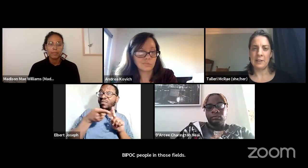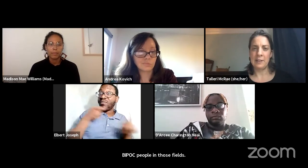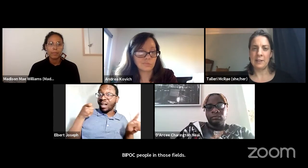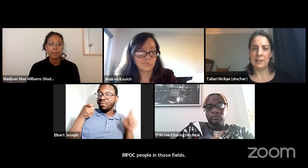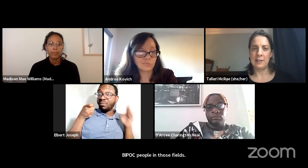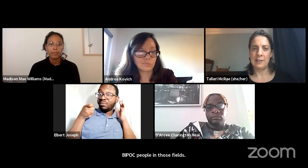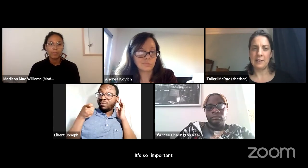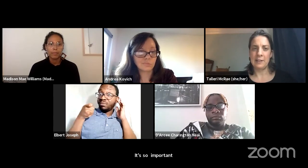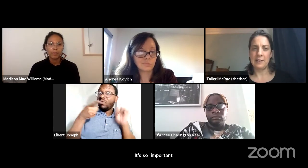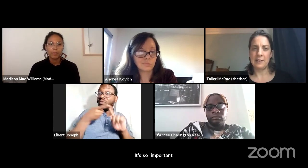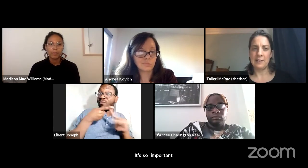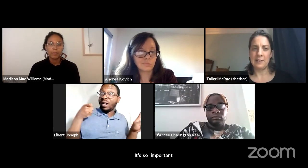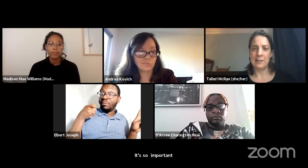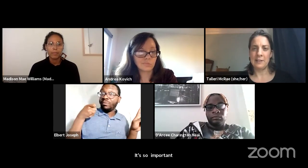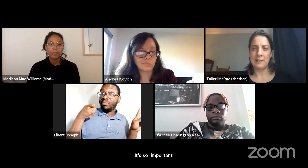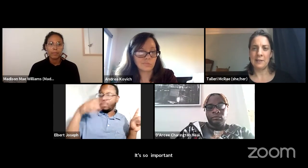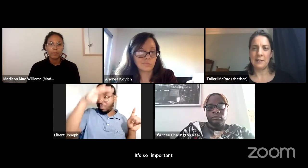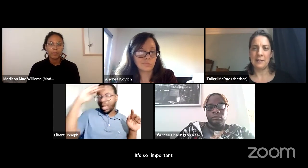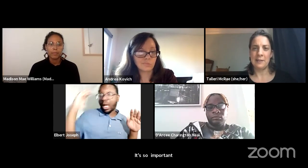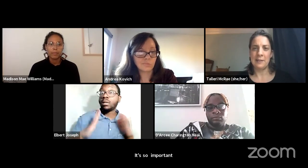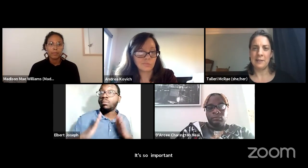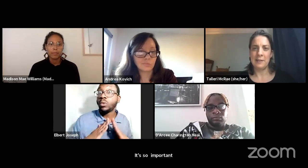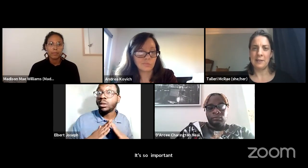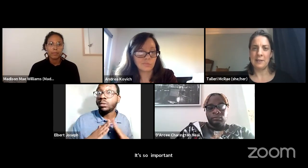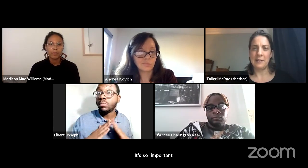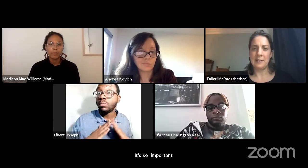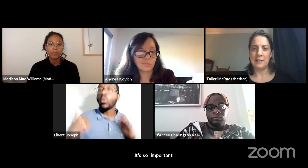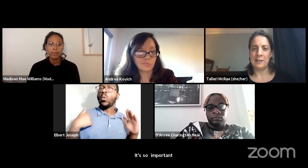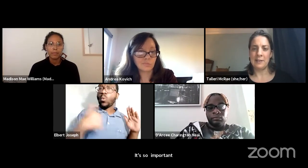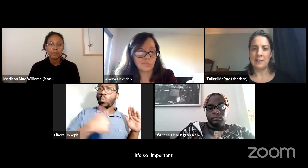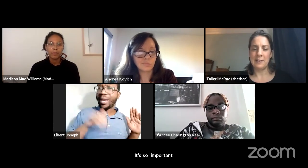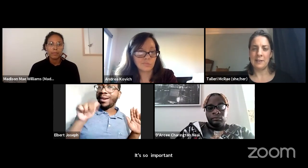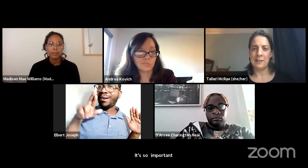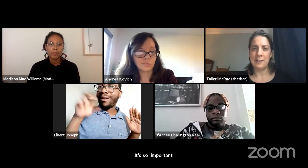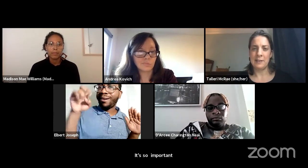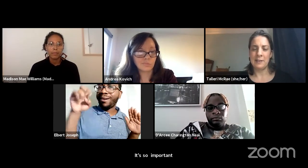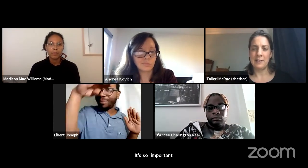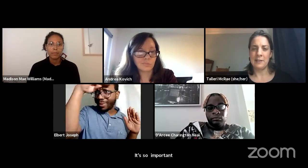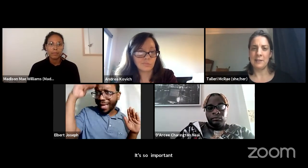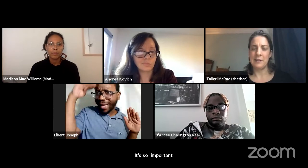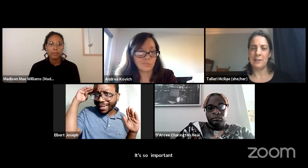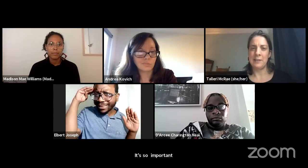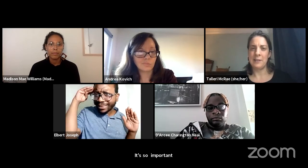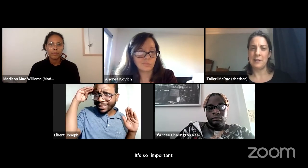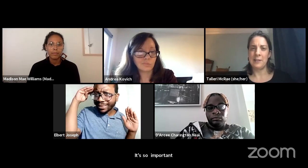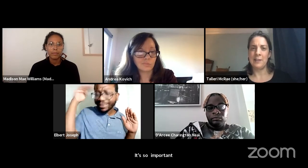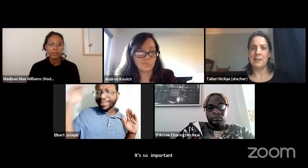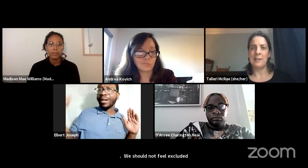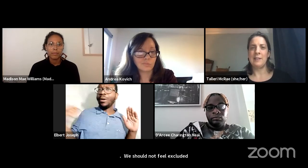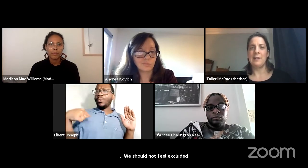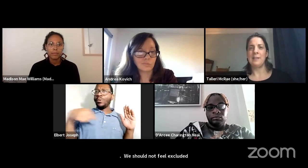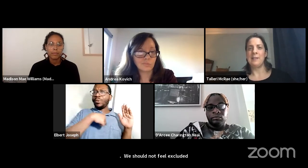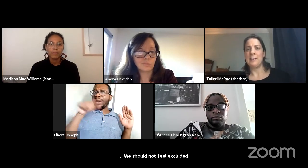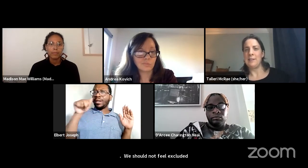We should not feel excluded from the black community, we are black.